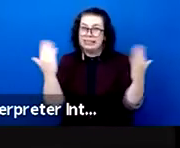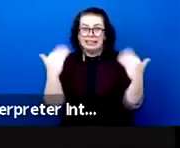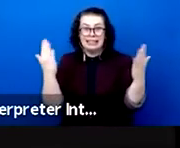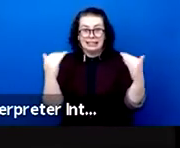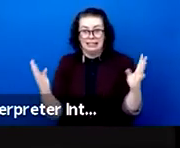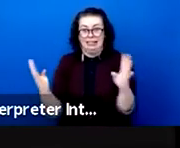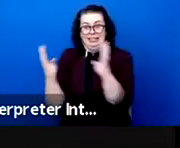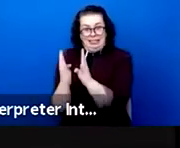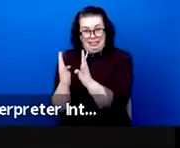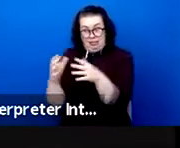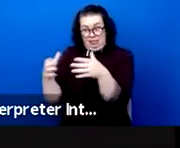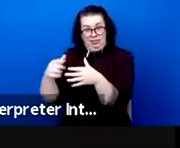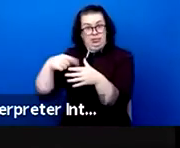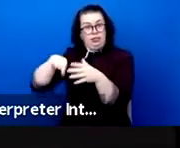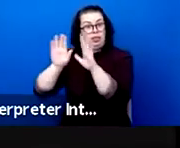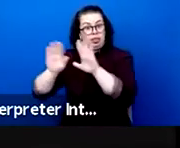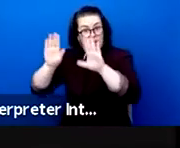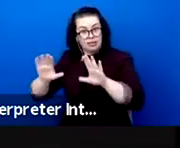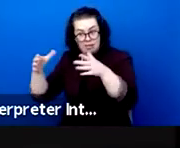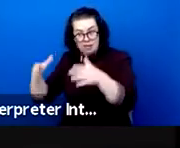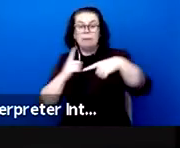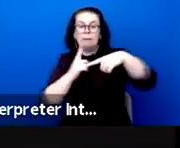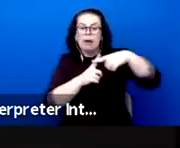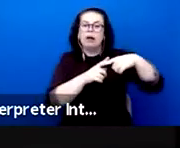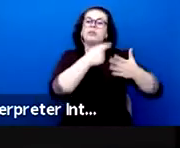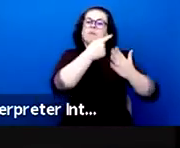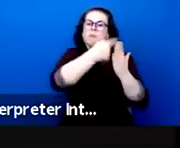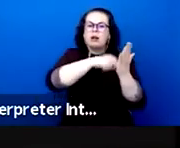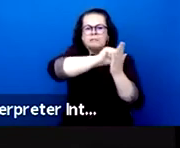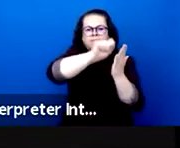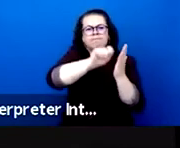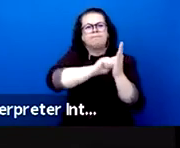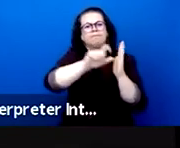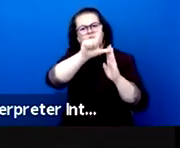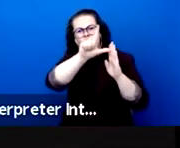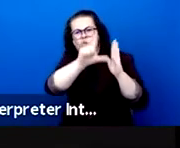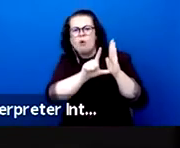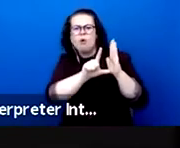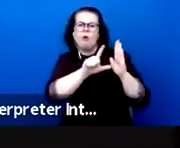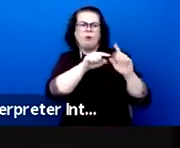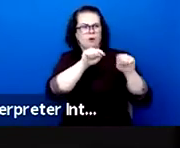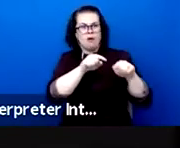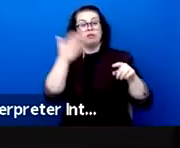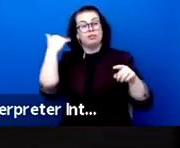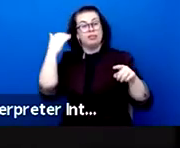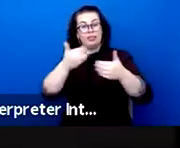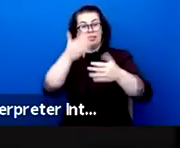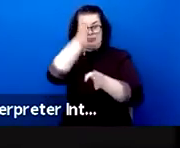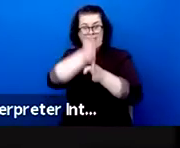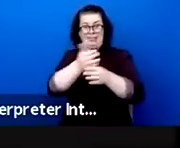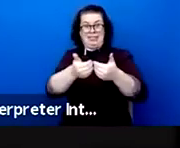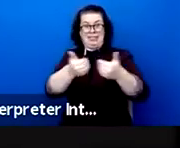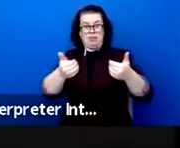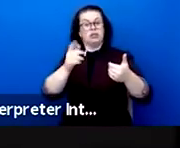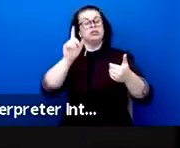policies in support of culture, here we are separated despite of us but united in the same